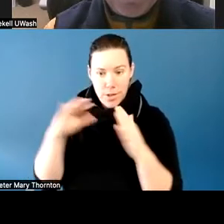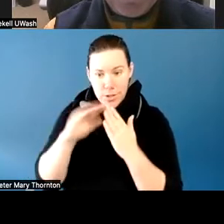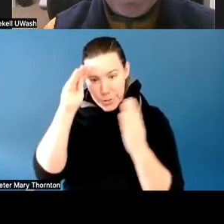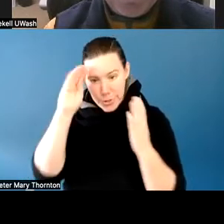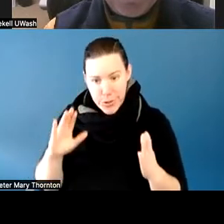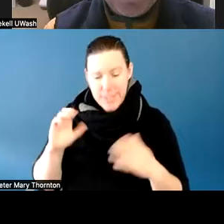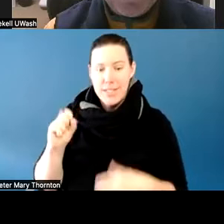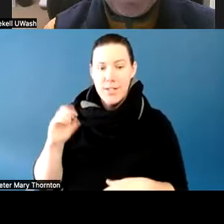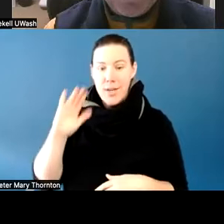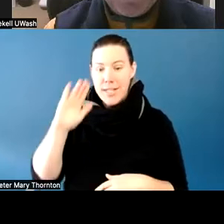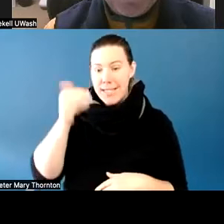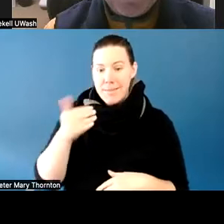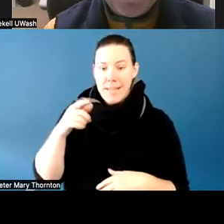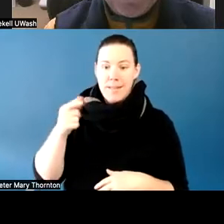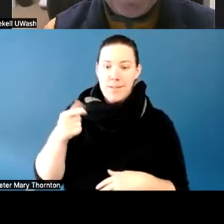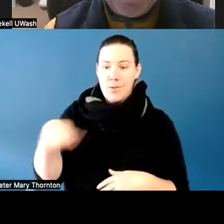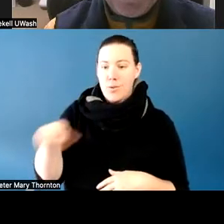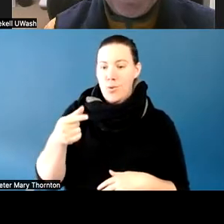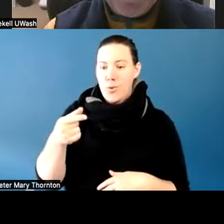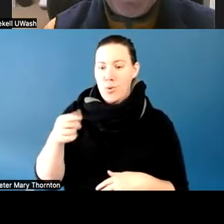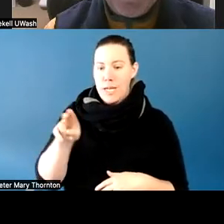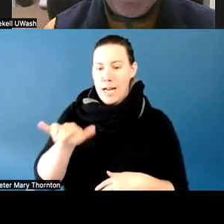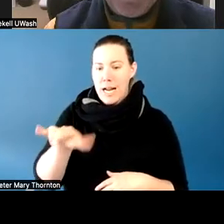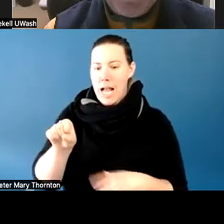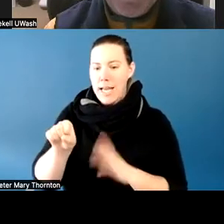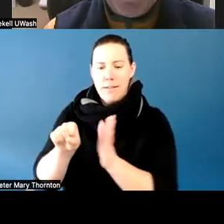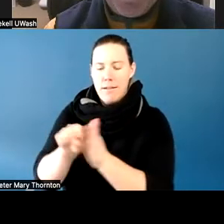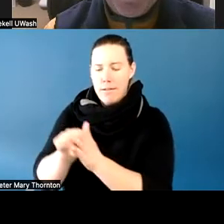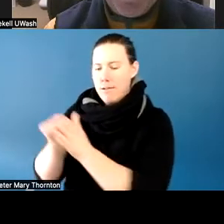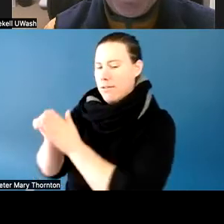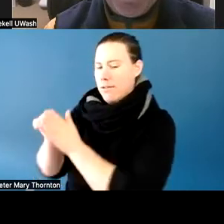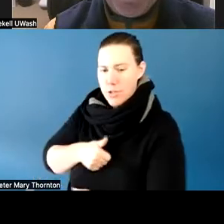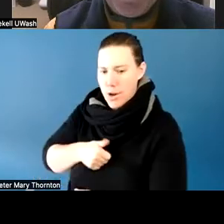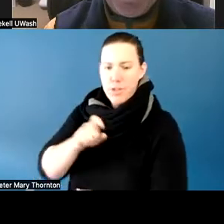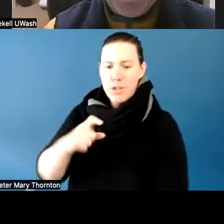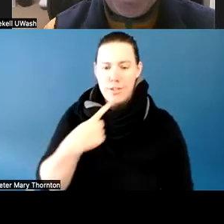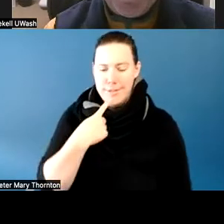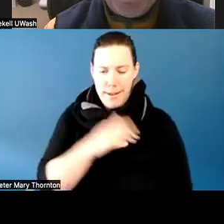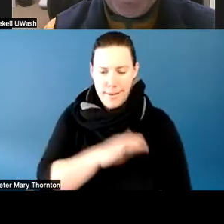excuse me, all of you-- I shouldn't have said you guys. All of you have had a really good kind of dose.